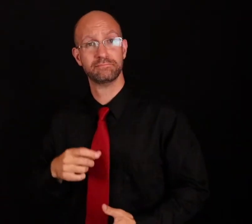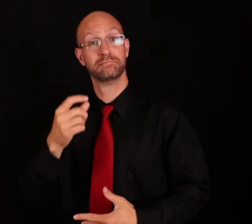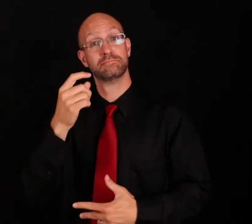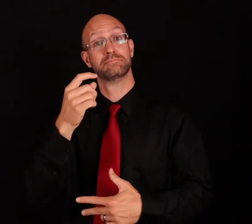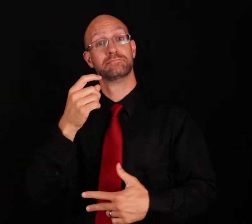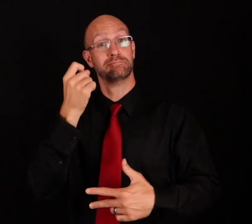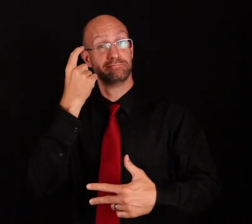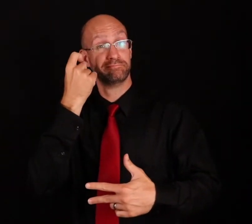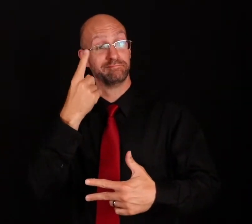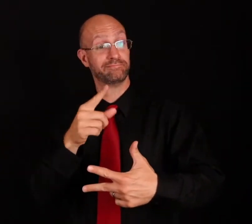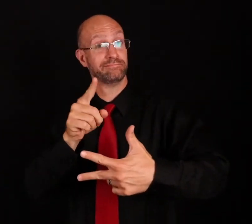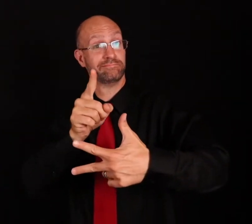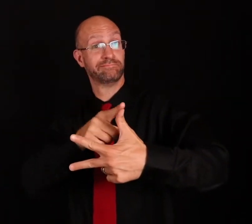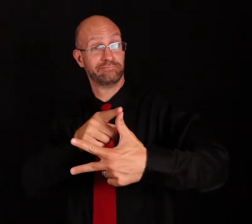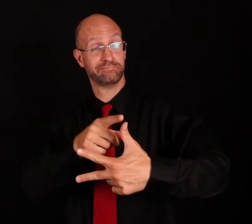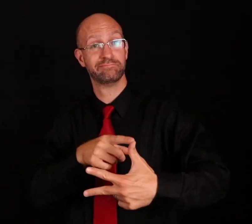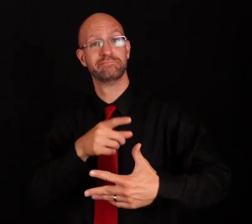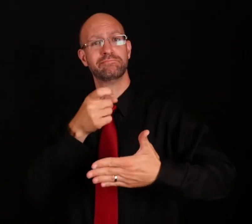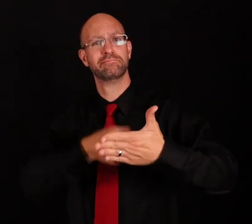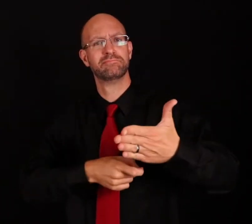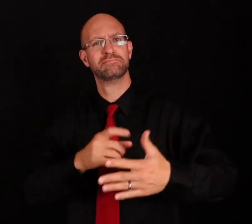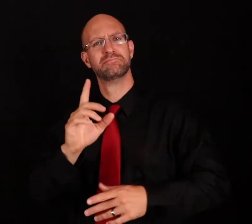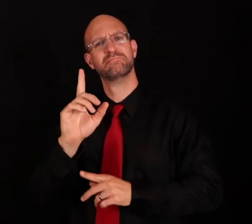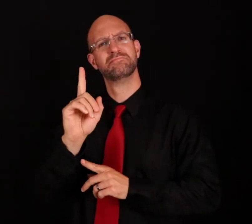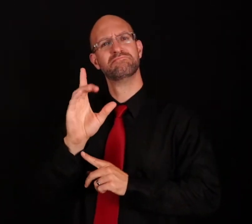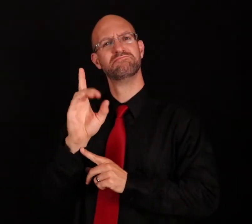With the understanding that the first object needs to cost in the hundred. $100.